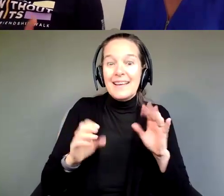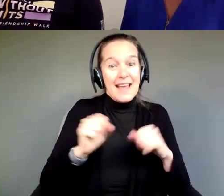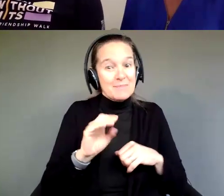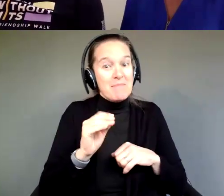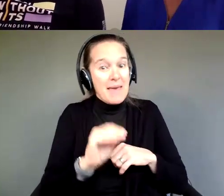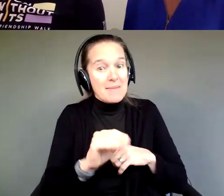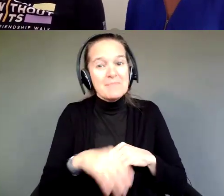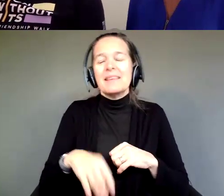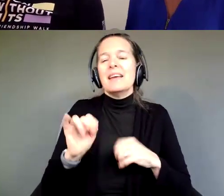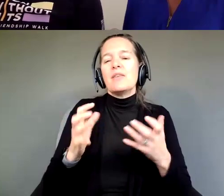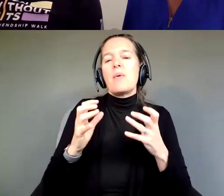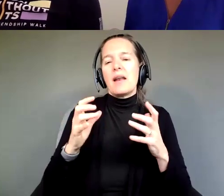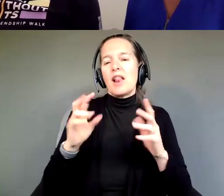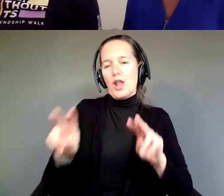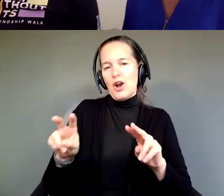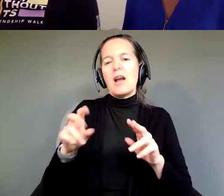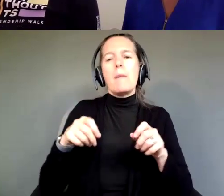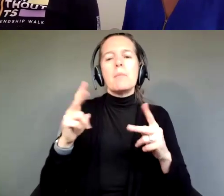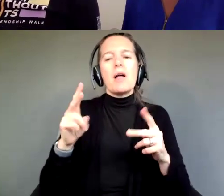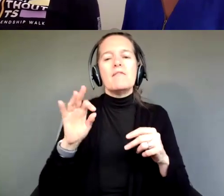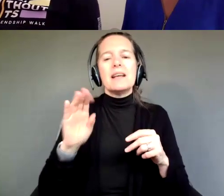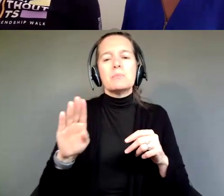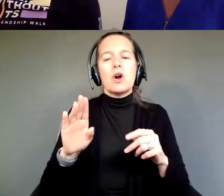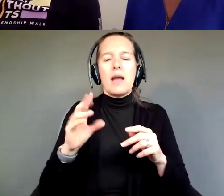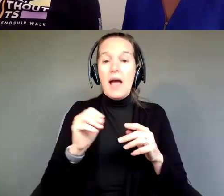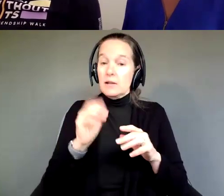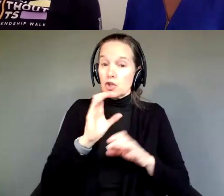you can pull up Facebook and search for Shawn Goes Bananas.